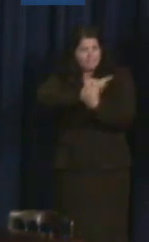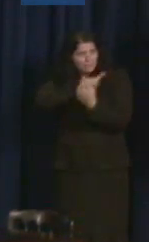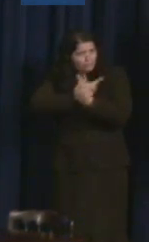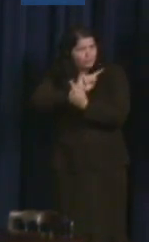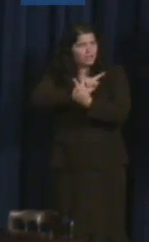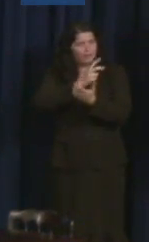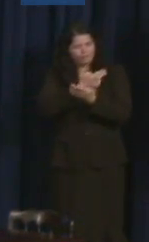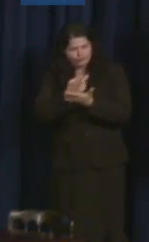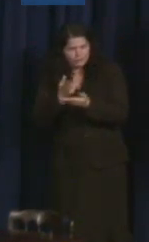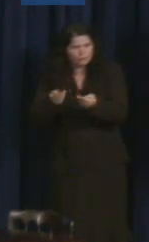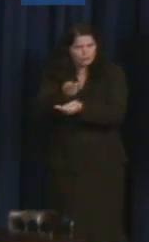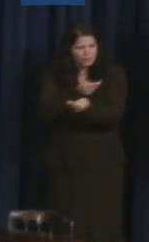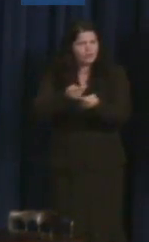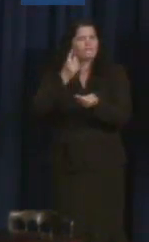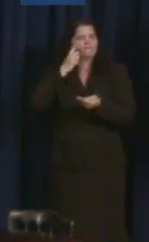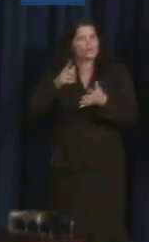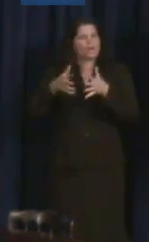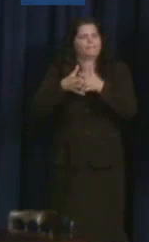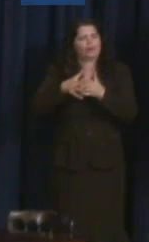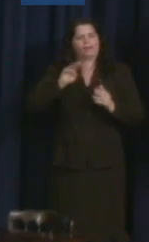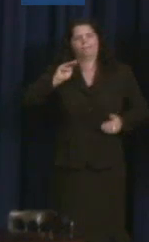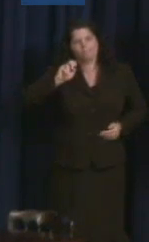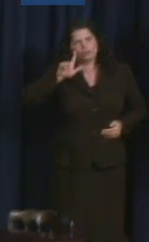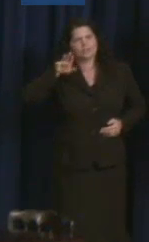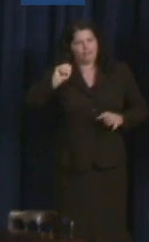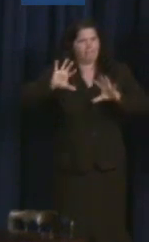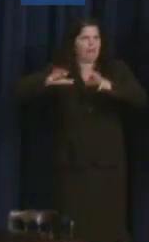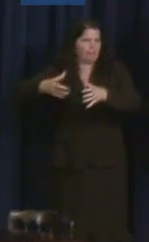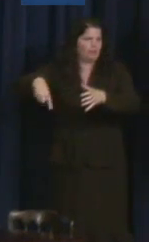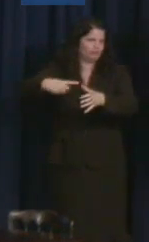American Muslim community. So congratulations to you. Round of applause.